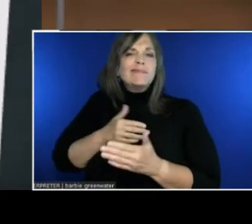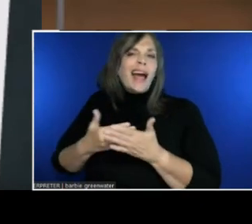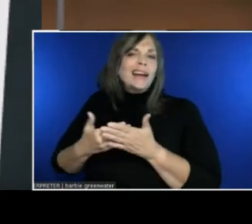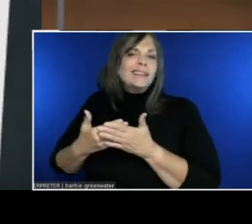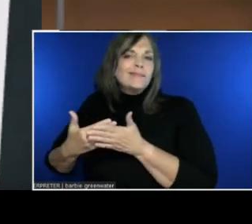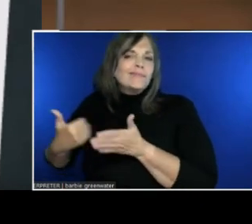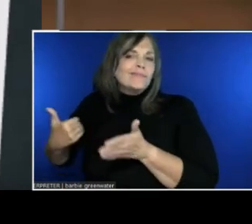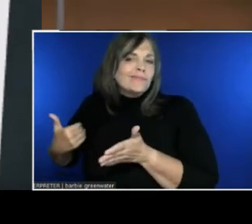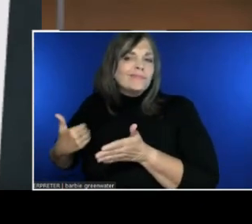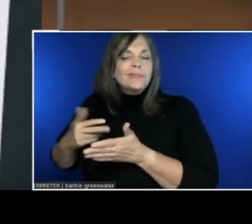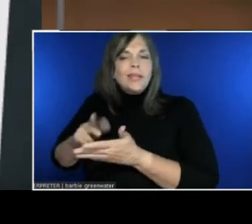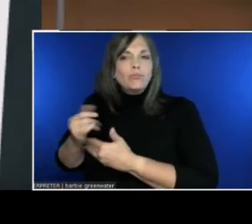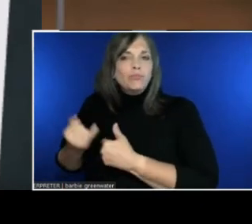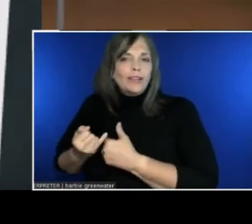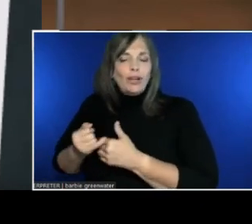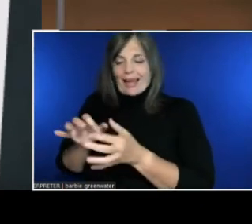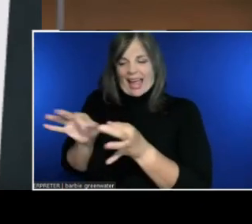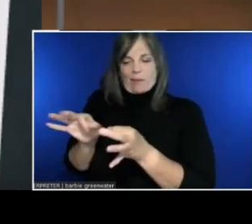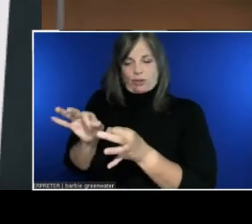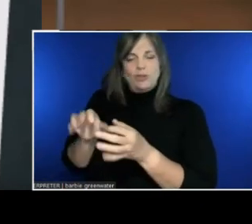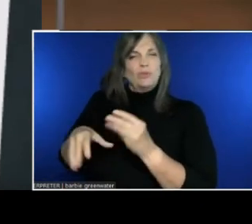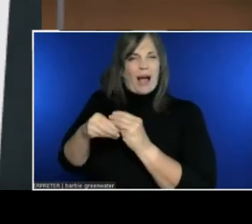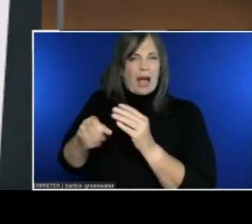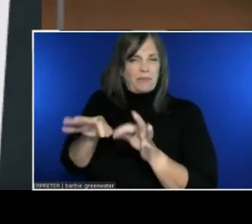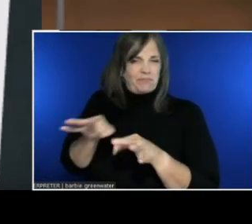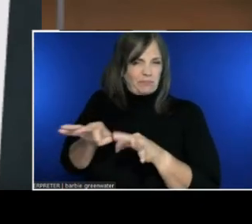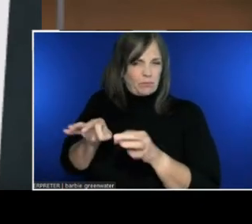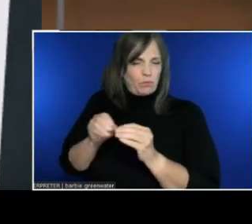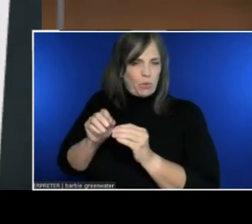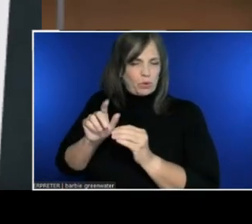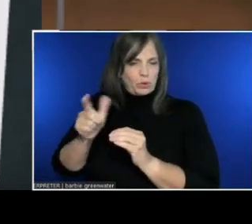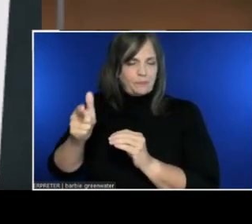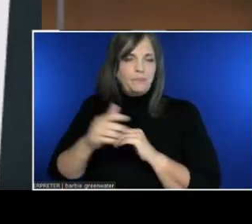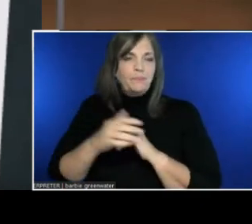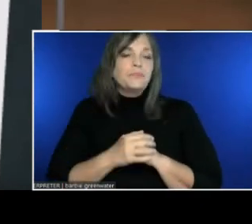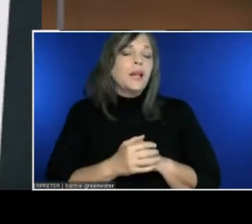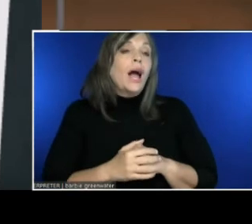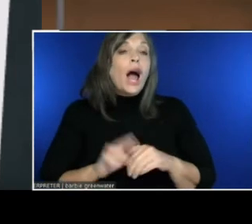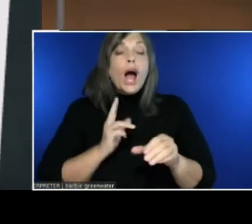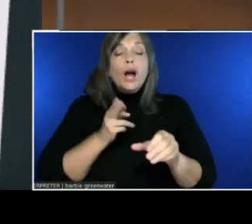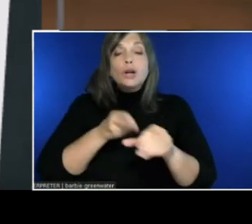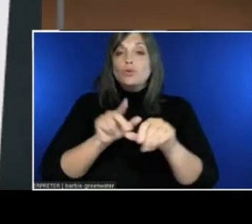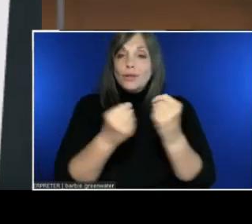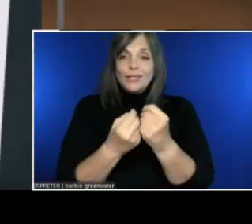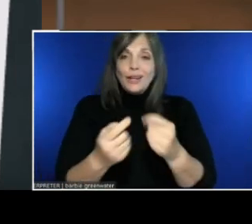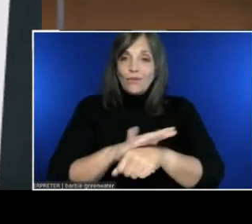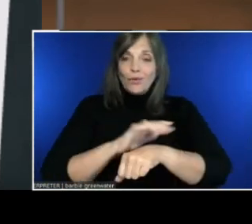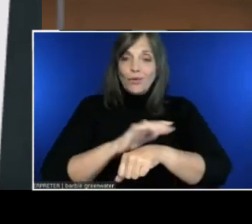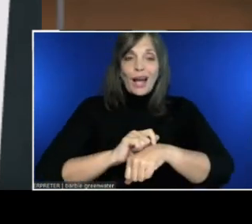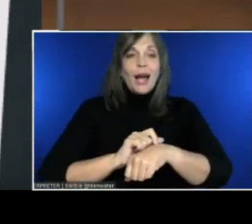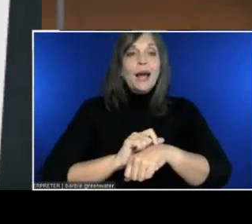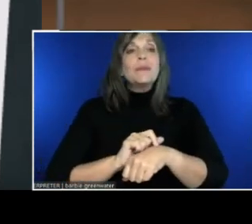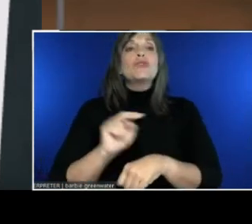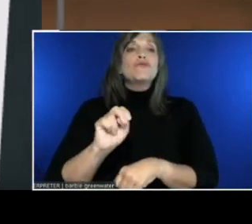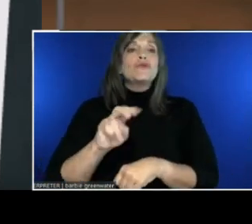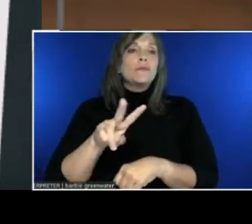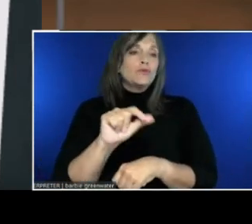I joined the team full-time in November of 2020. And that's me and my journey to AltSpace.